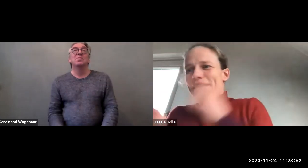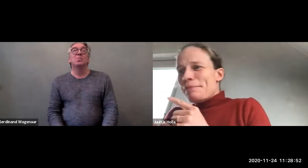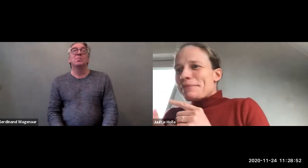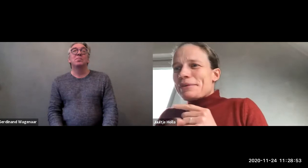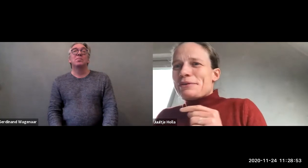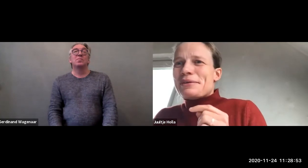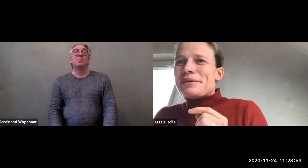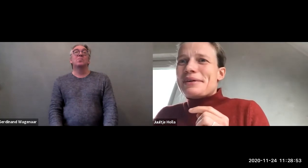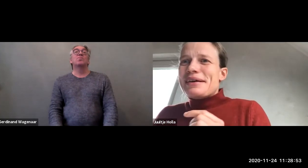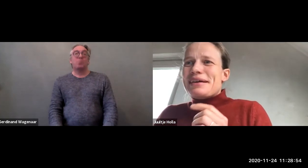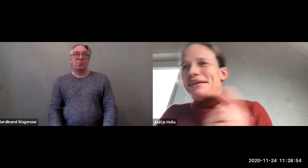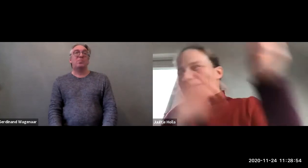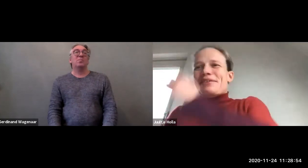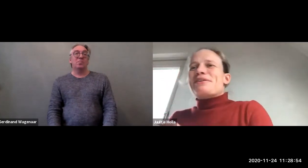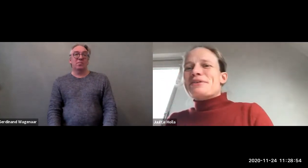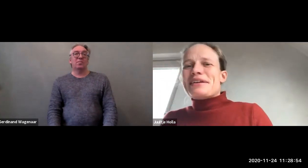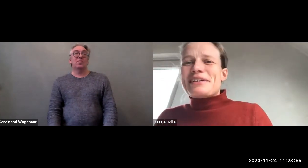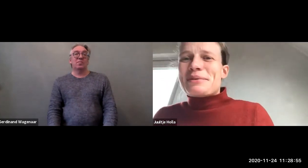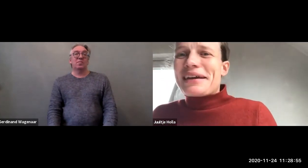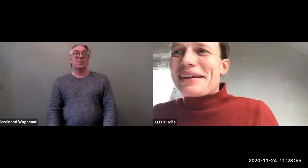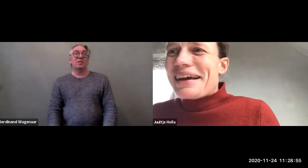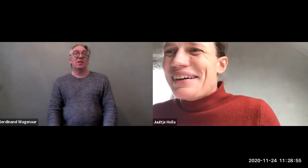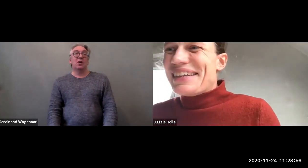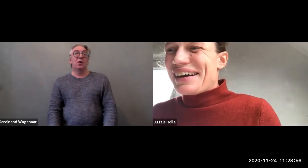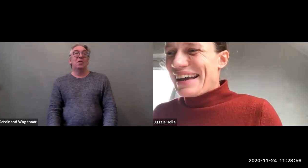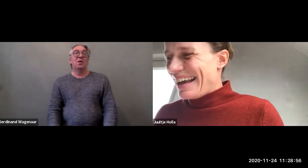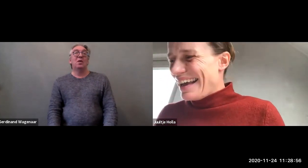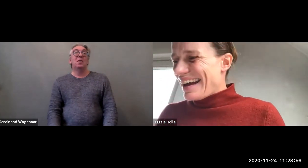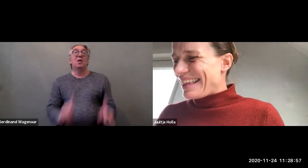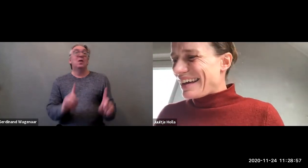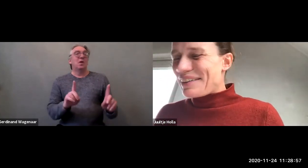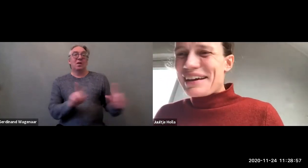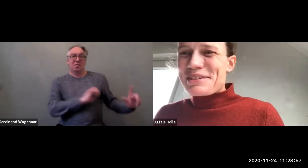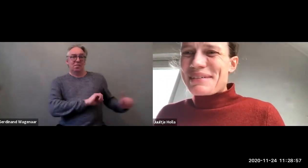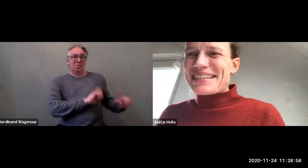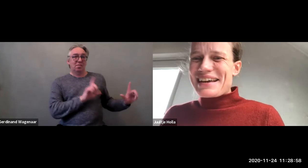Go to the next one again. I only have two minutes left.